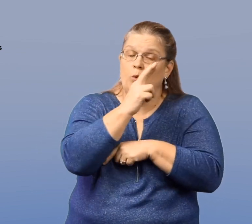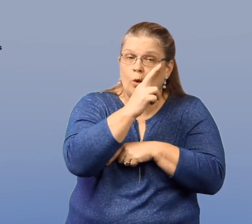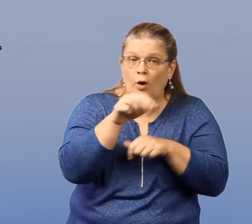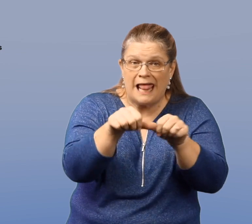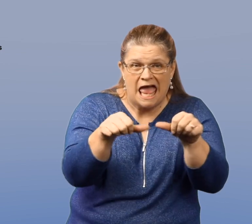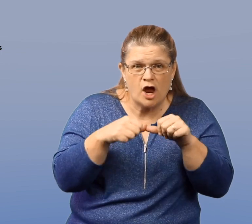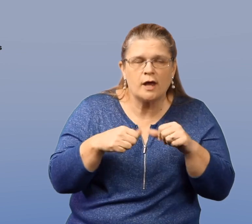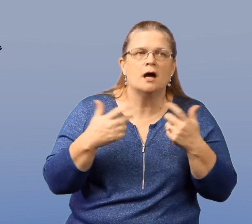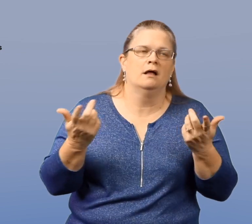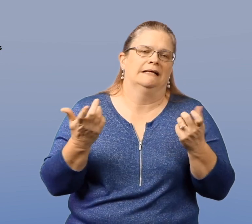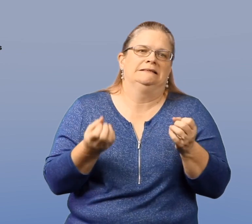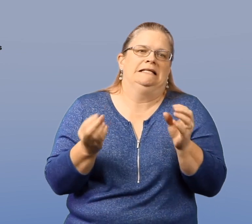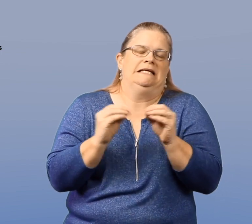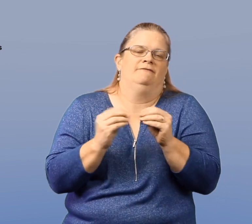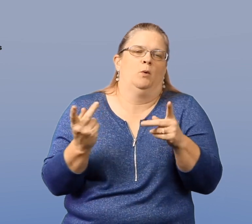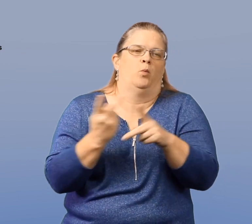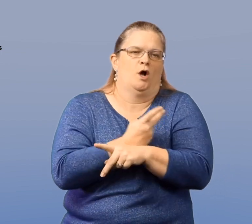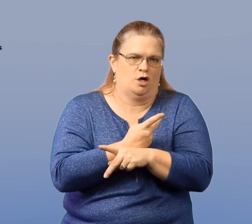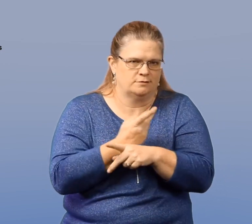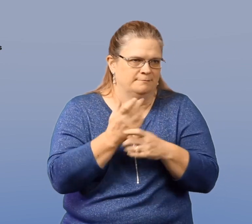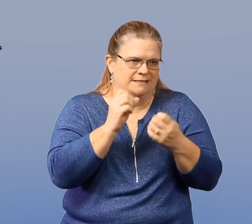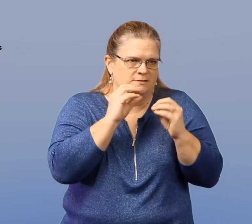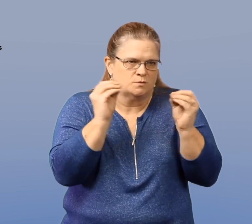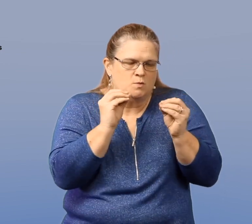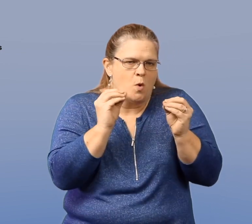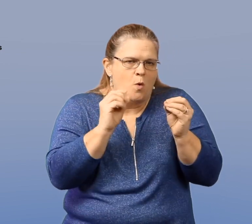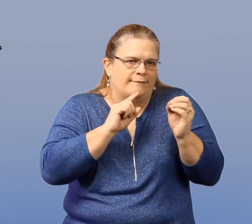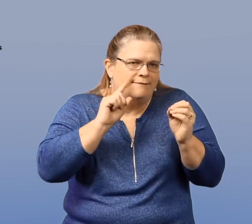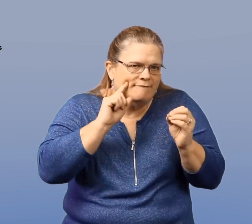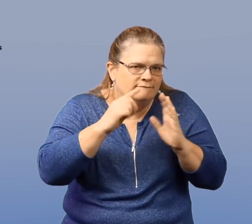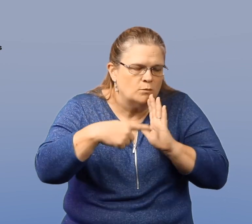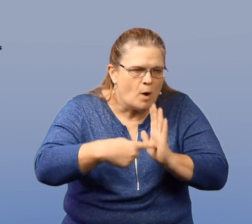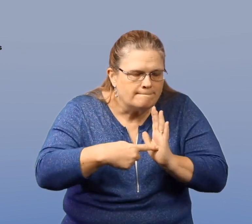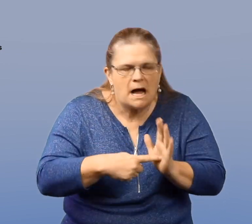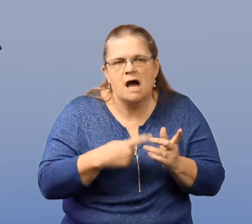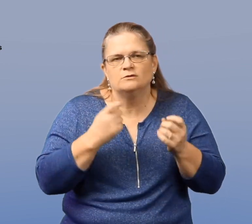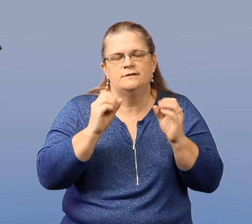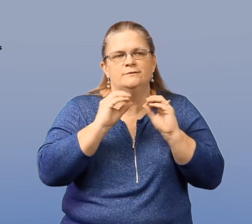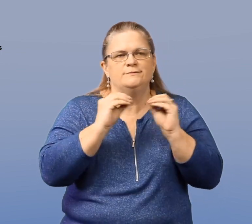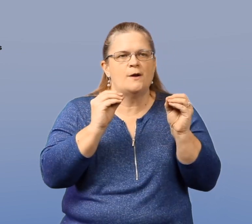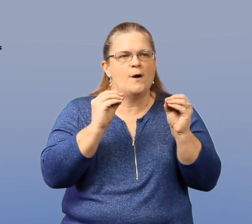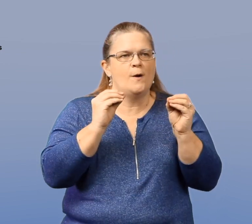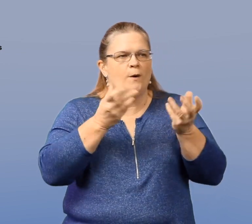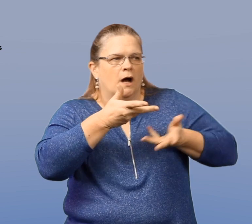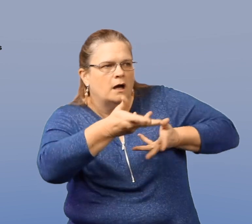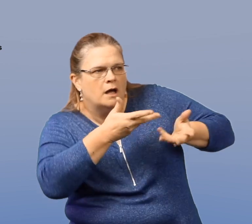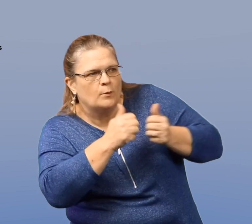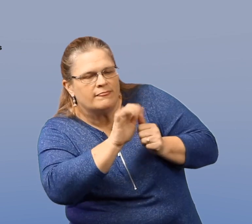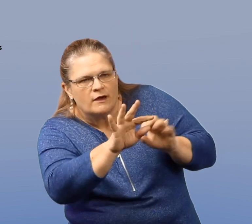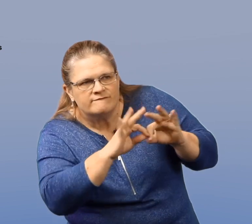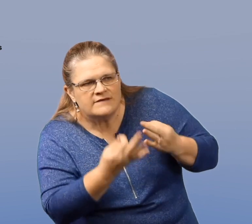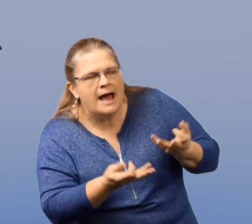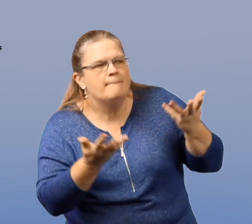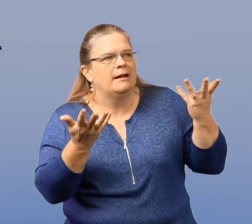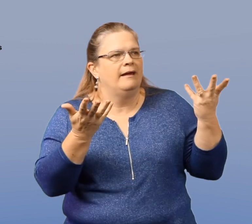If you live in a rural area, that's even worse. There may be no deaf role models no interaction with your family